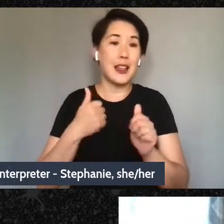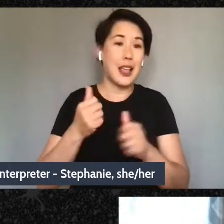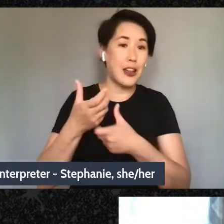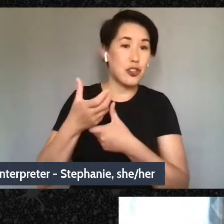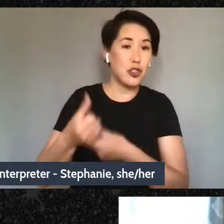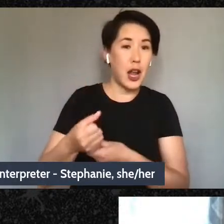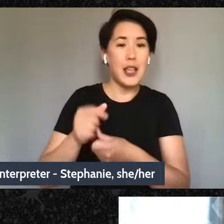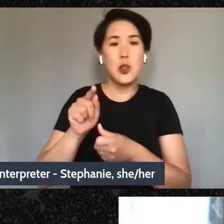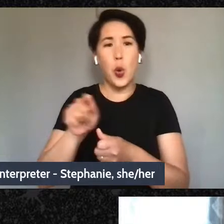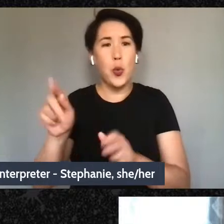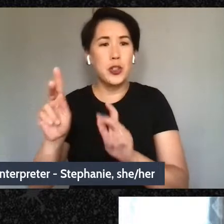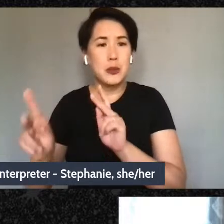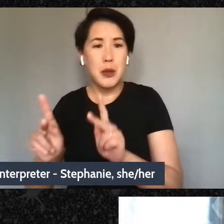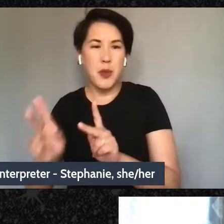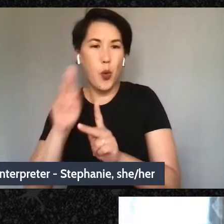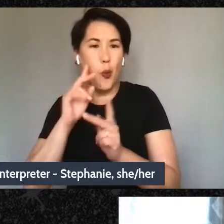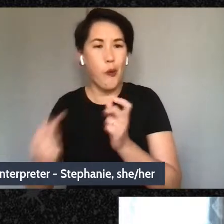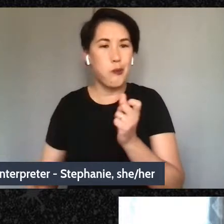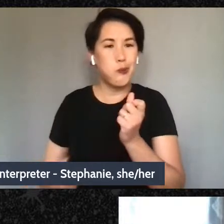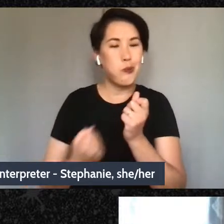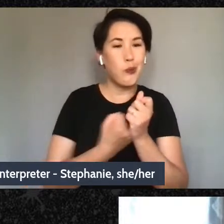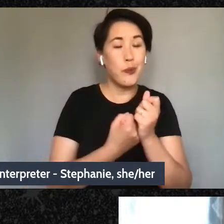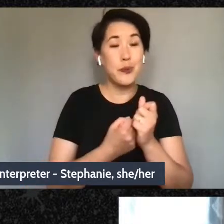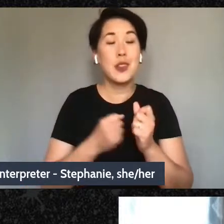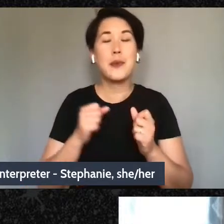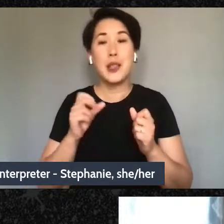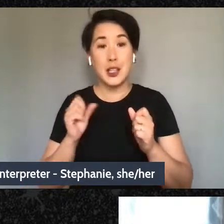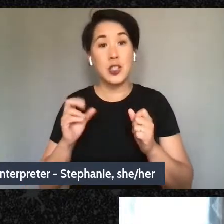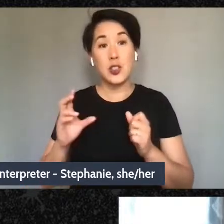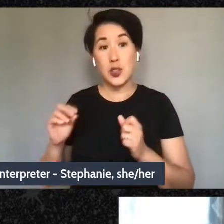are gonna have my back and that's how I can you actually use them, I can actually - I